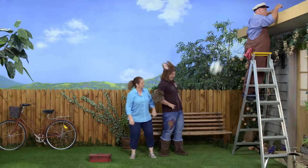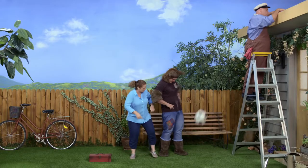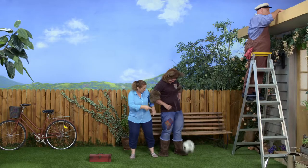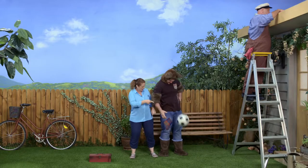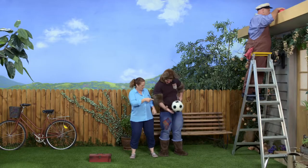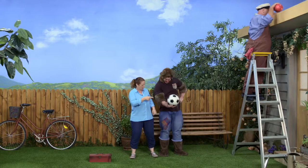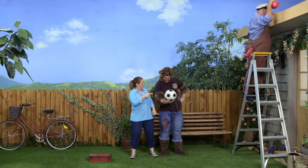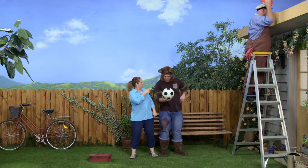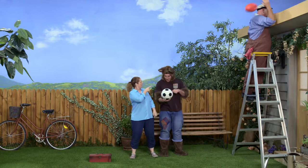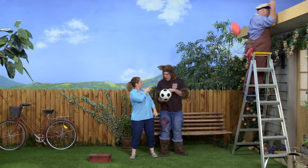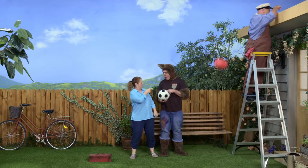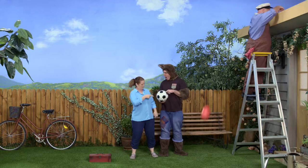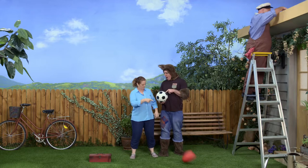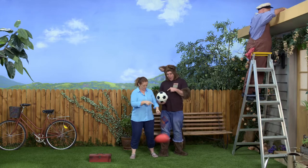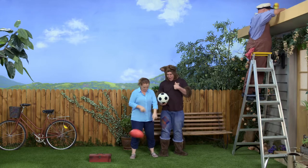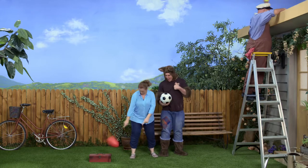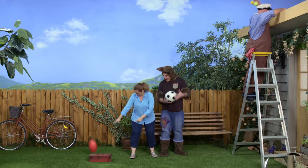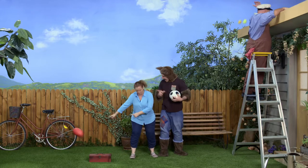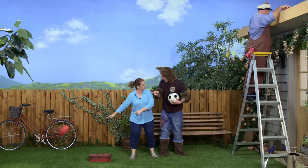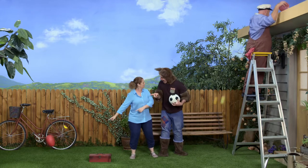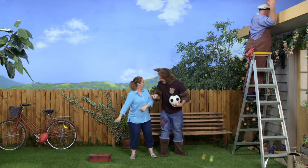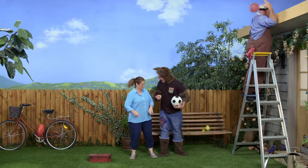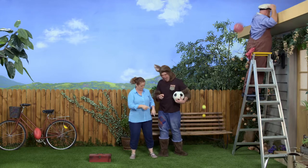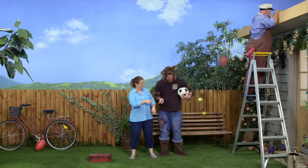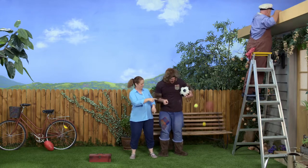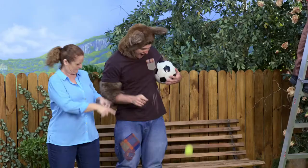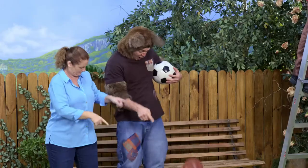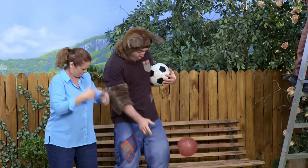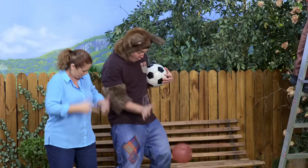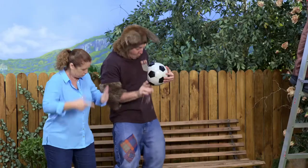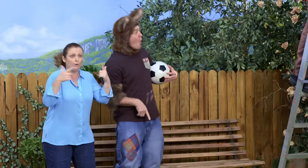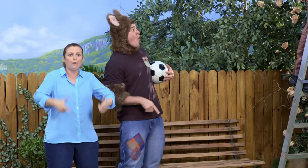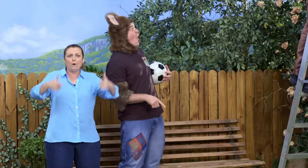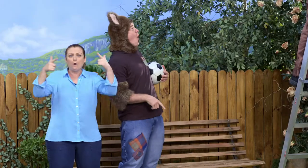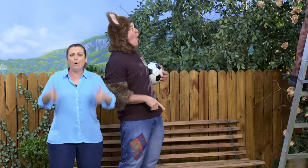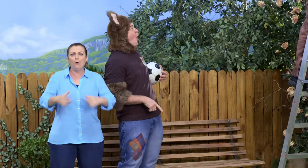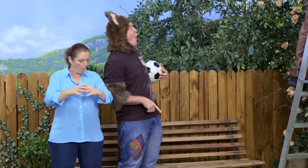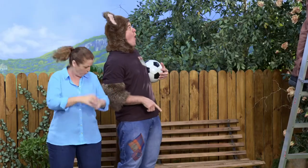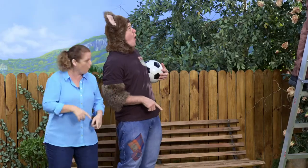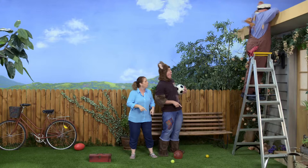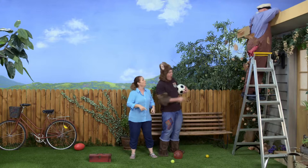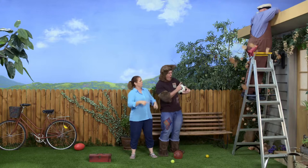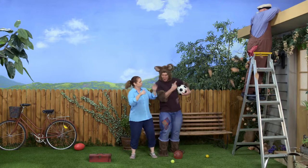Oh! Look! Oh! So many balls!